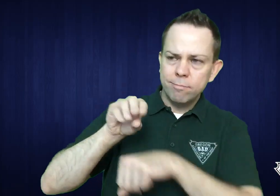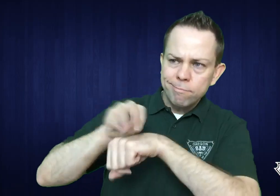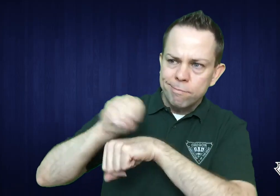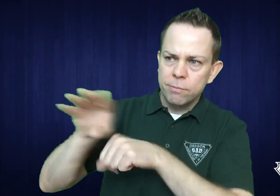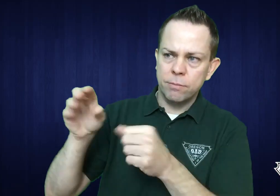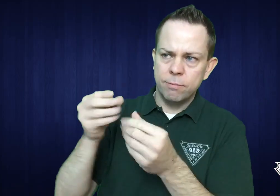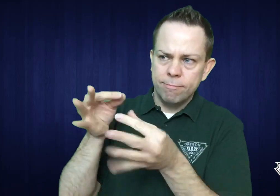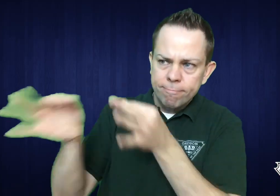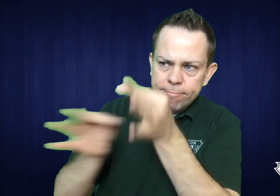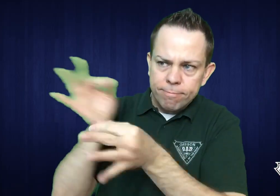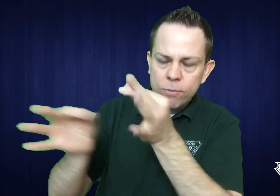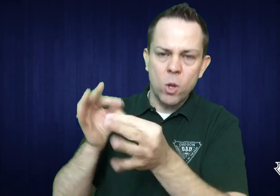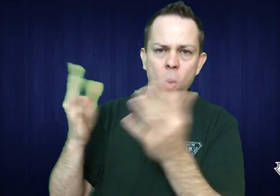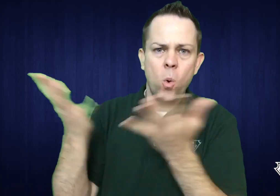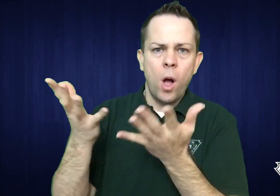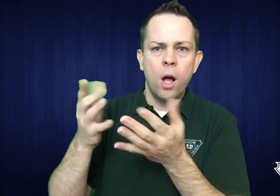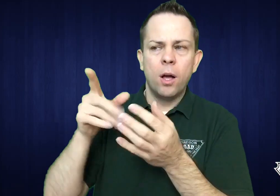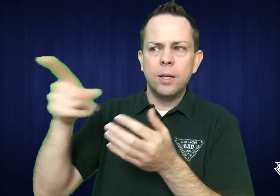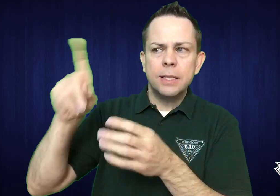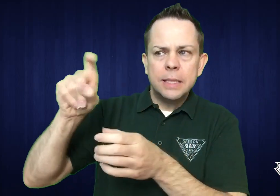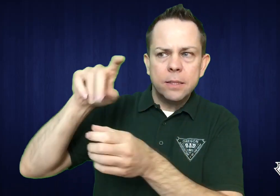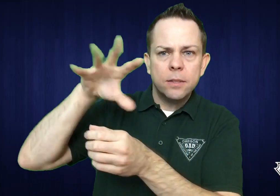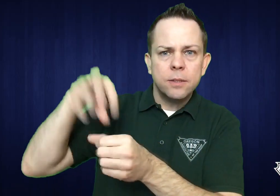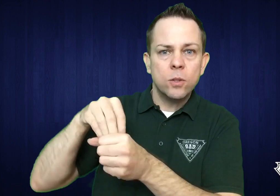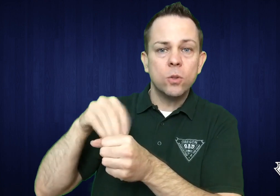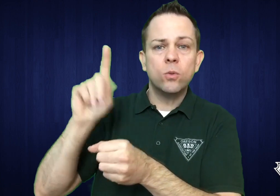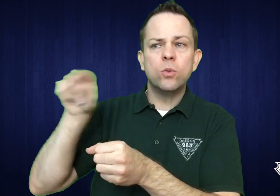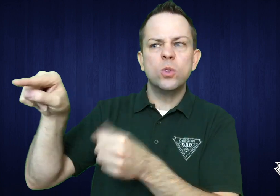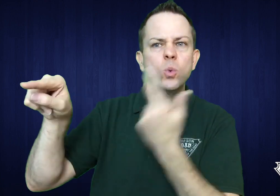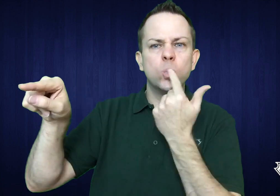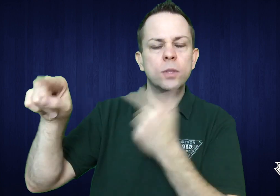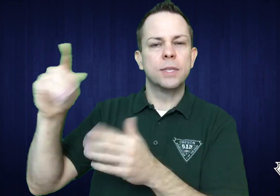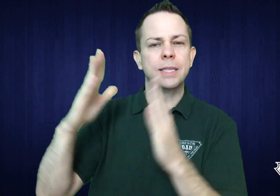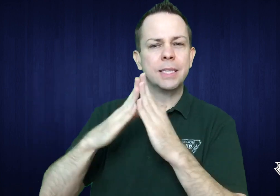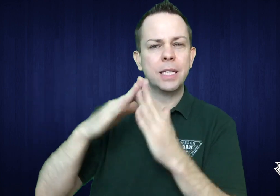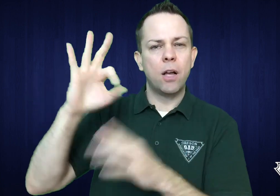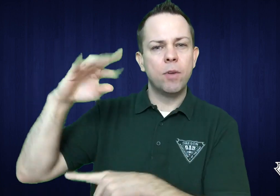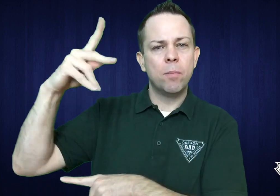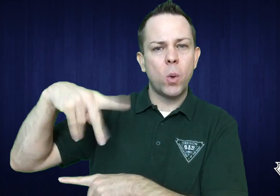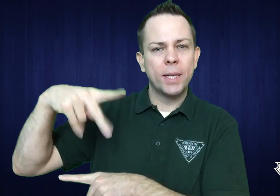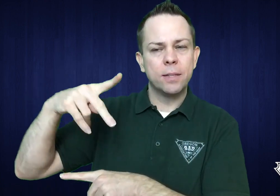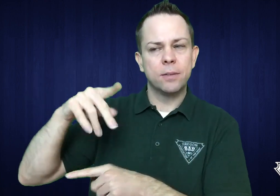OAD has been working and consulting with the City of Portland